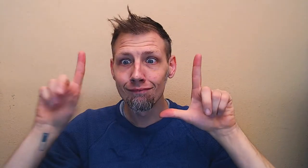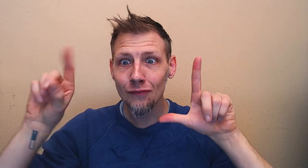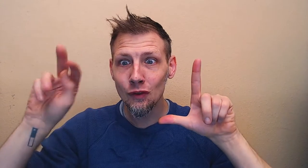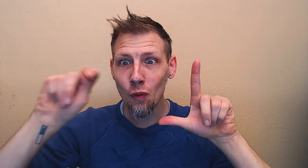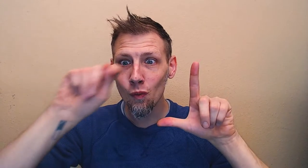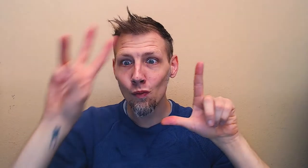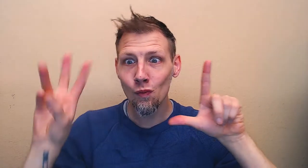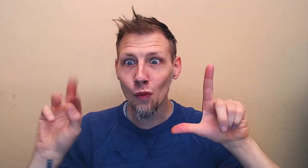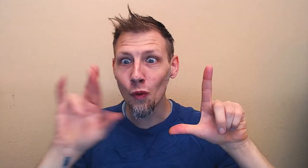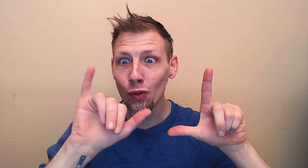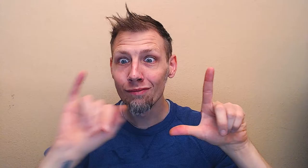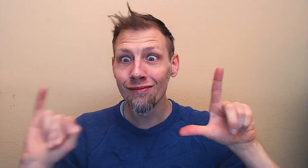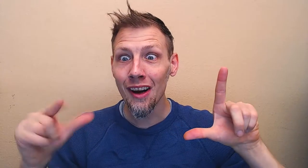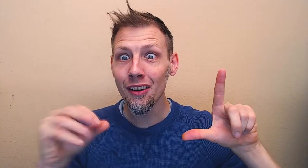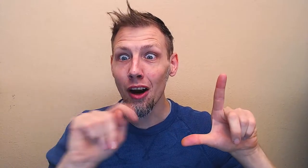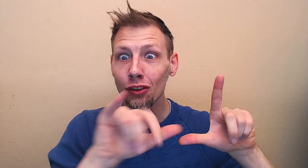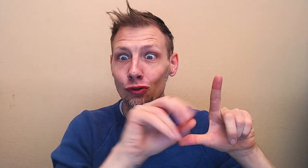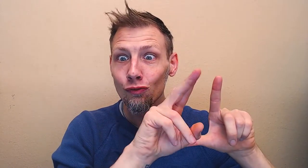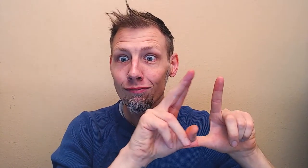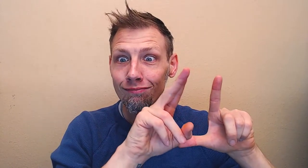DON'T WORRY I GOT YOU